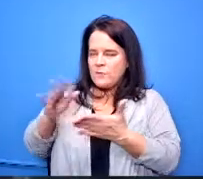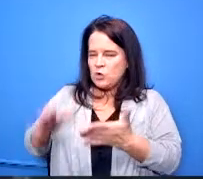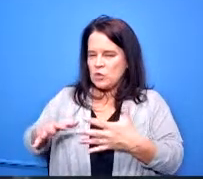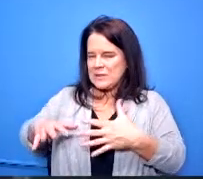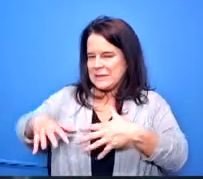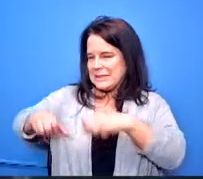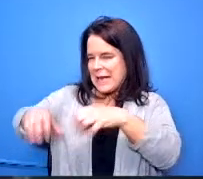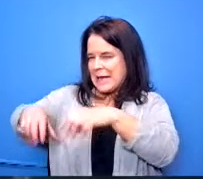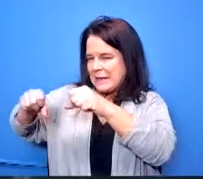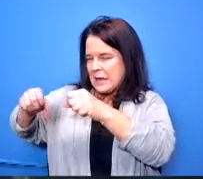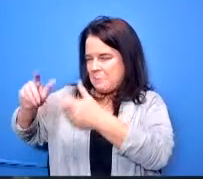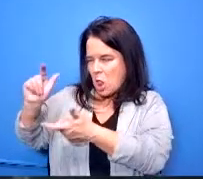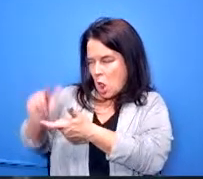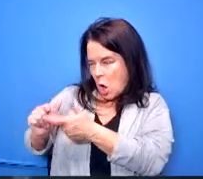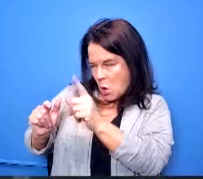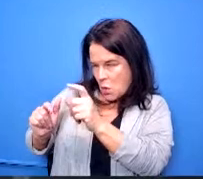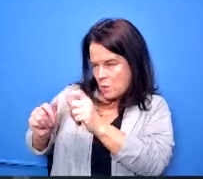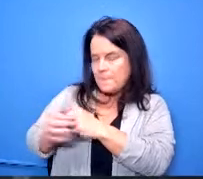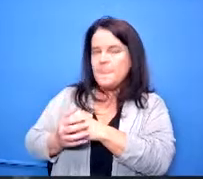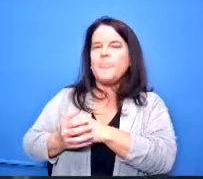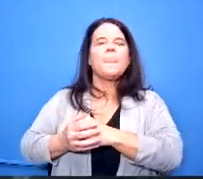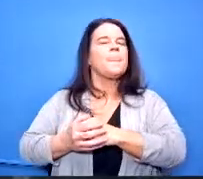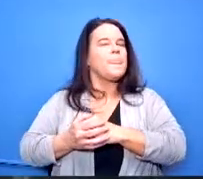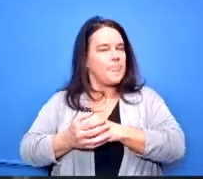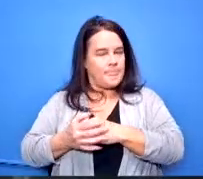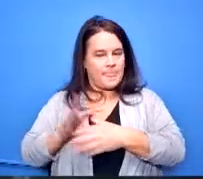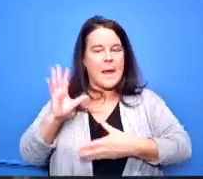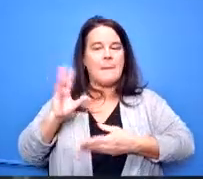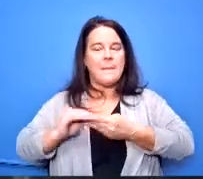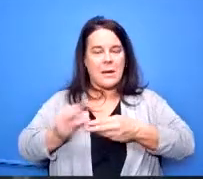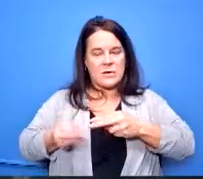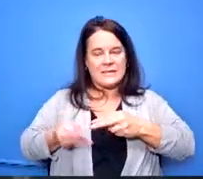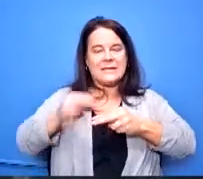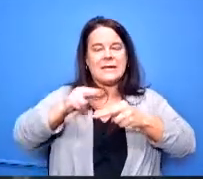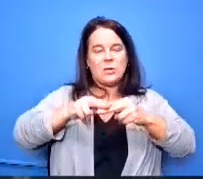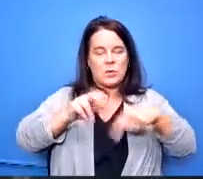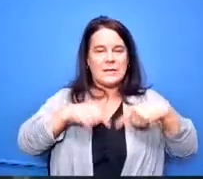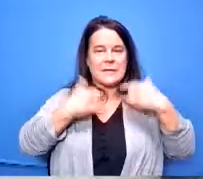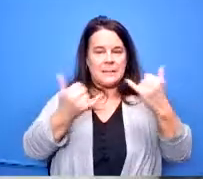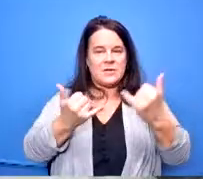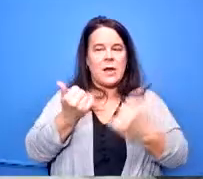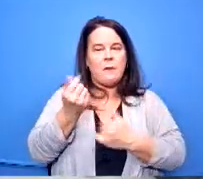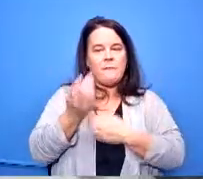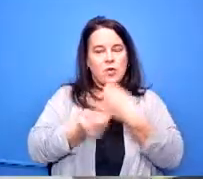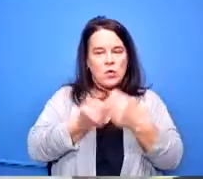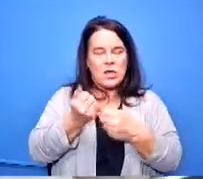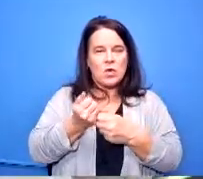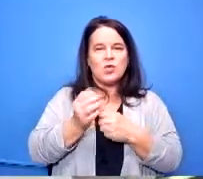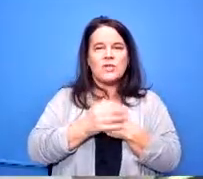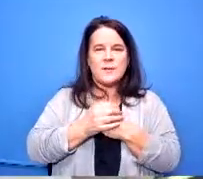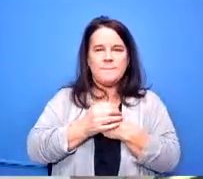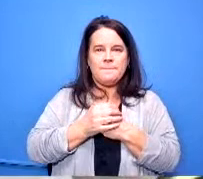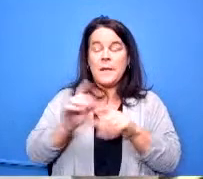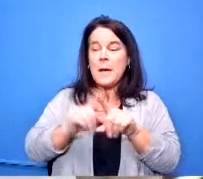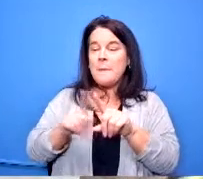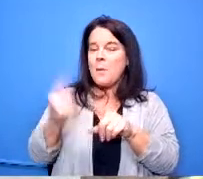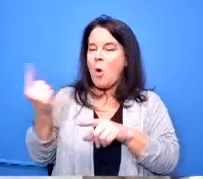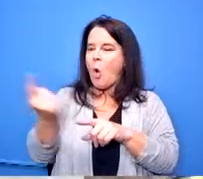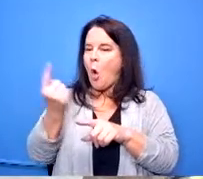we've actually we've actually increased the enrollment numbers in the last couple of years and we put that emphasis on there but there's always room for more